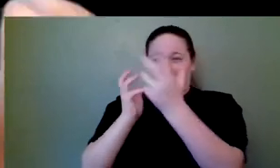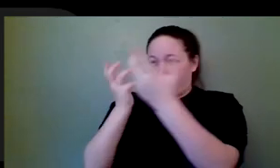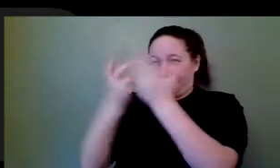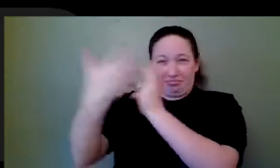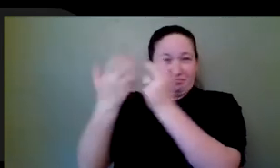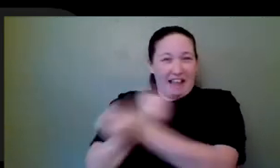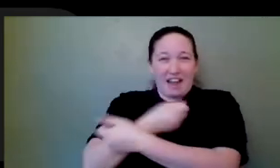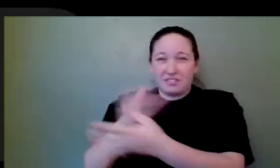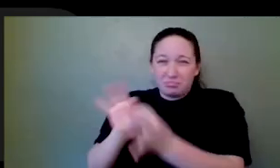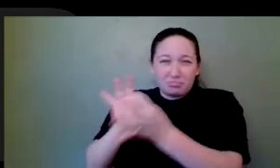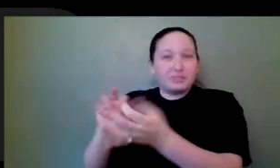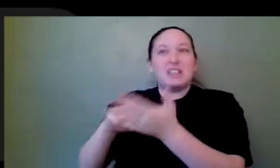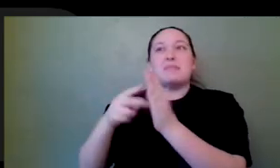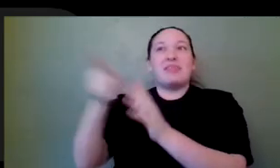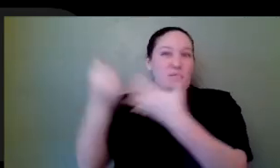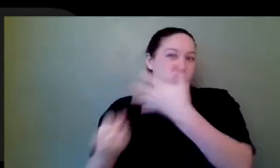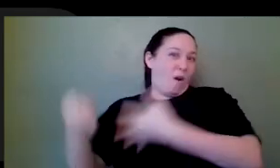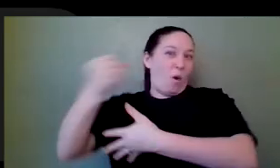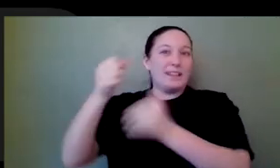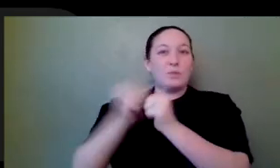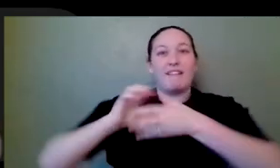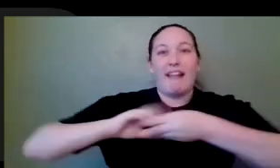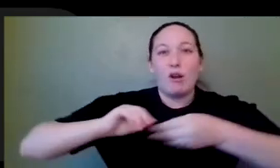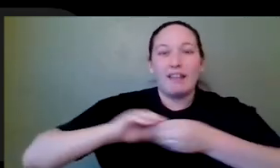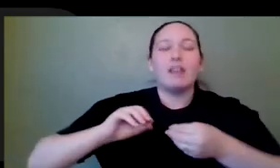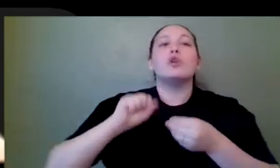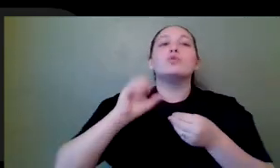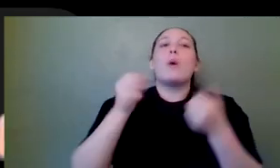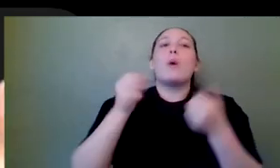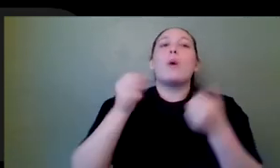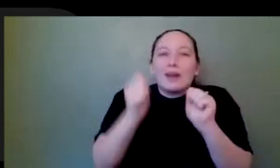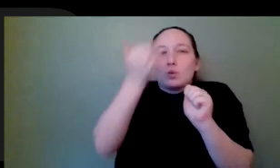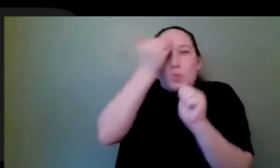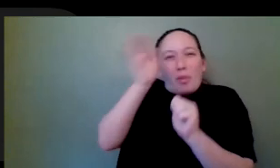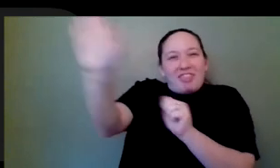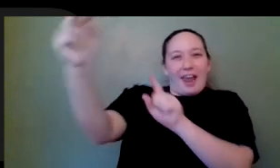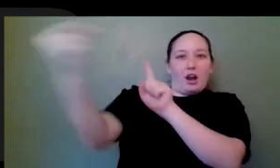they value that a lot. But also it just helps to know that you're going to a type of company with a